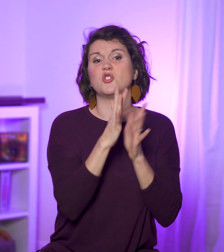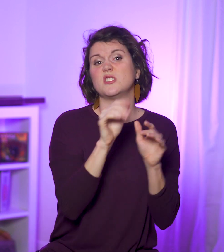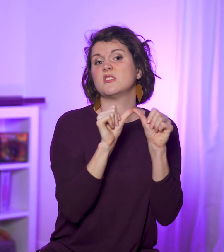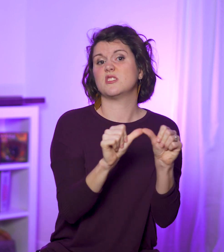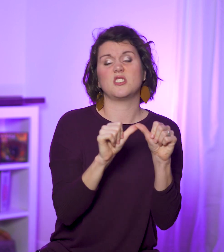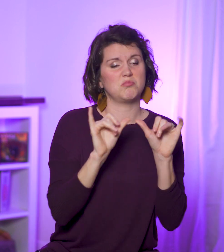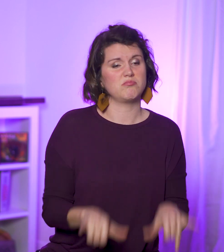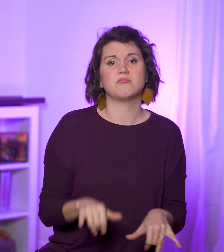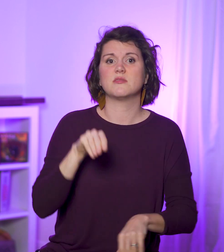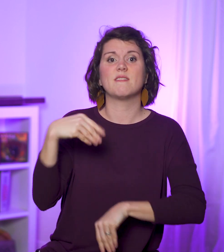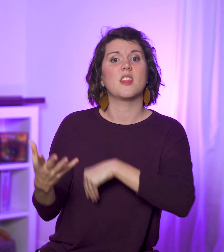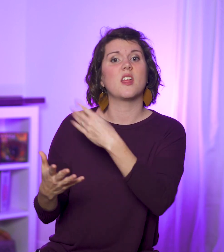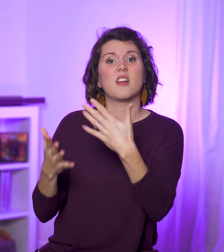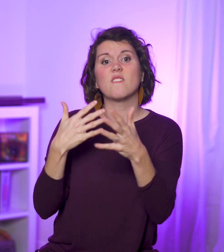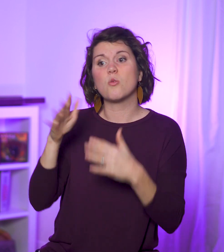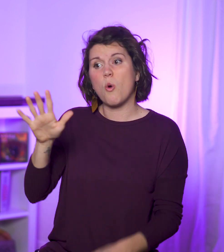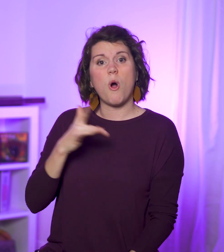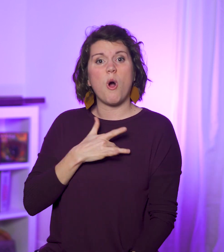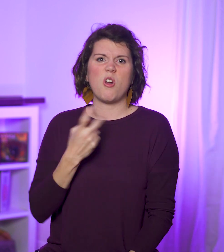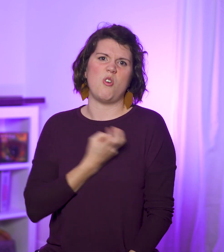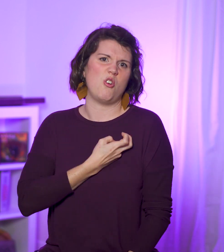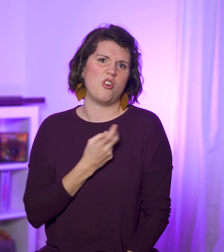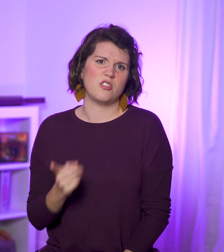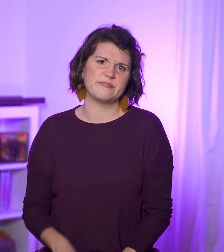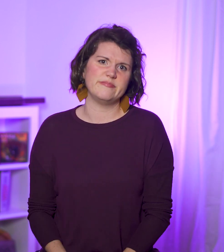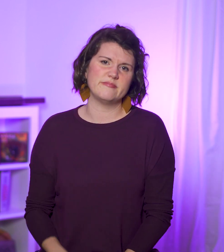Jesus feeds a hard heart.